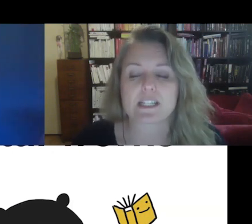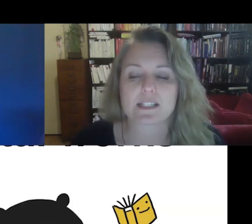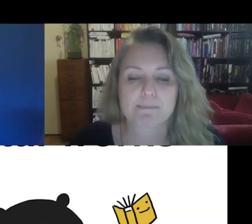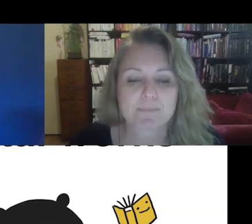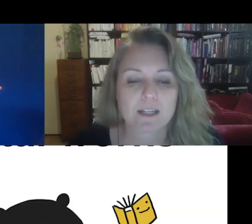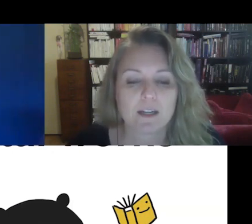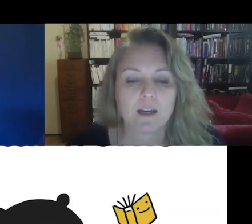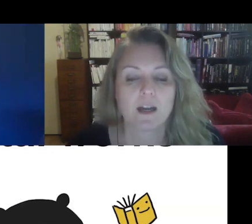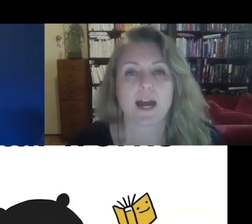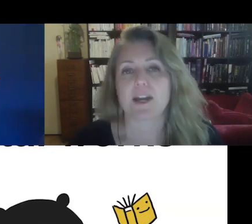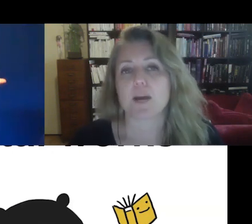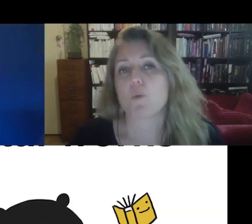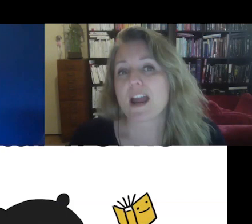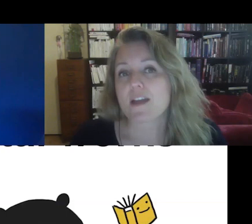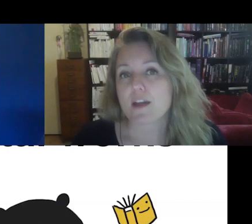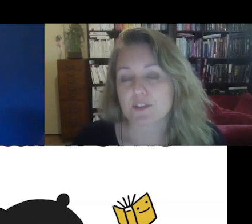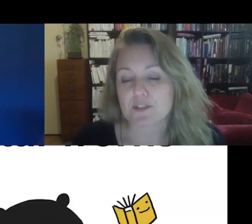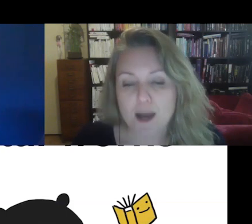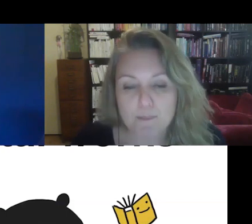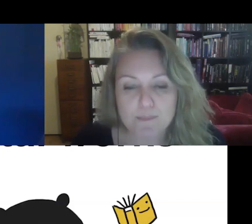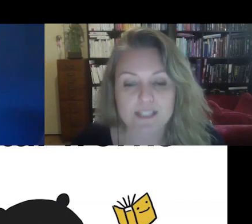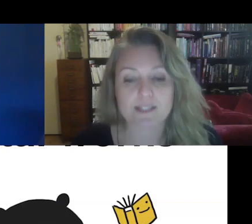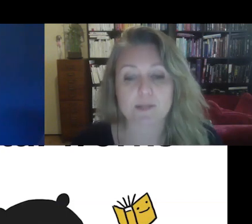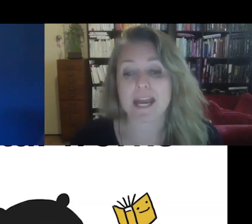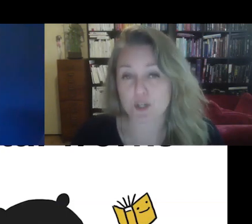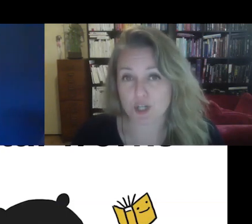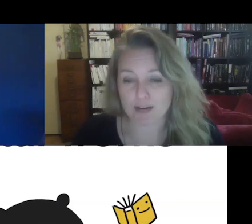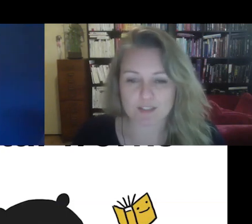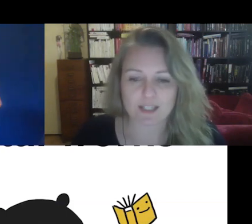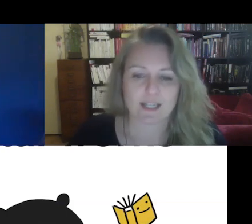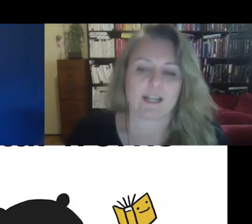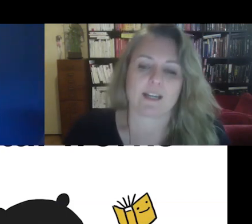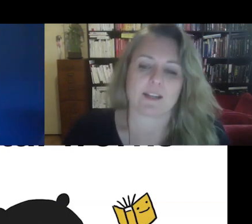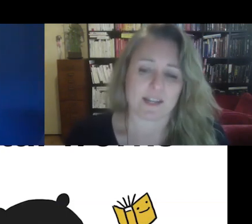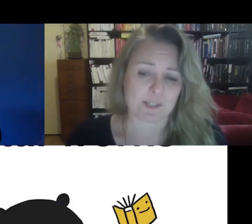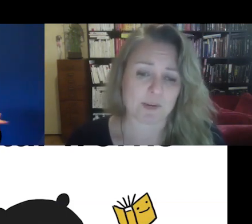And I'm aware that for some, this is a major shift that is bringing up a